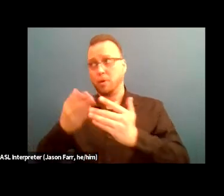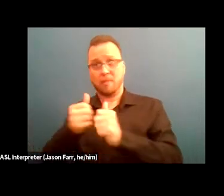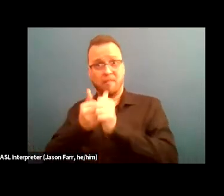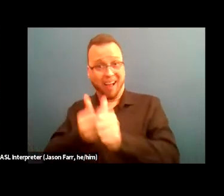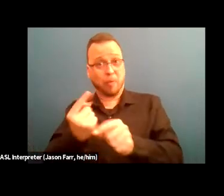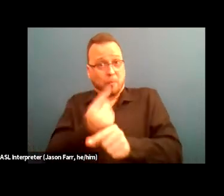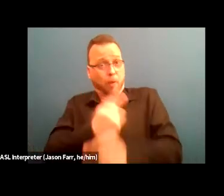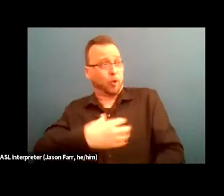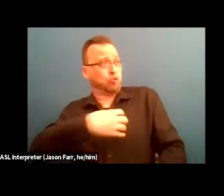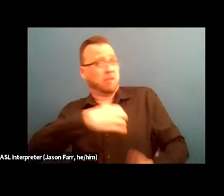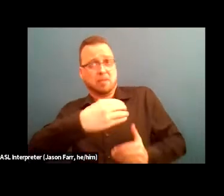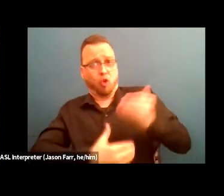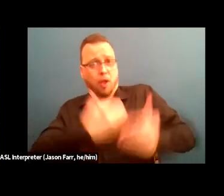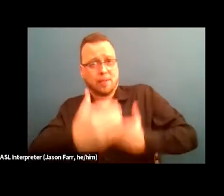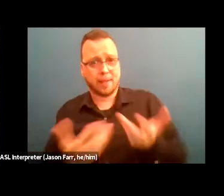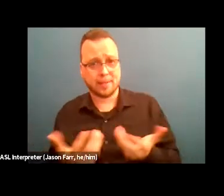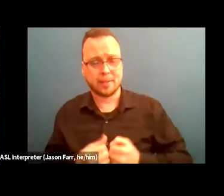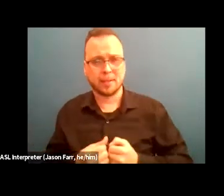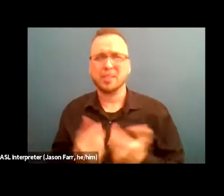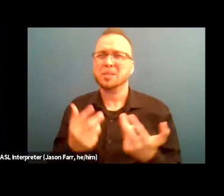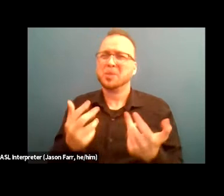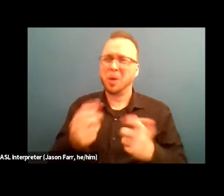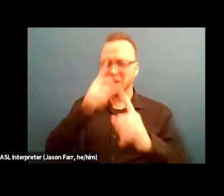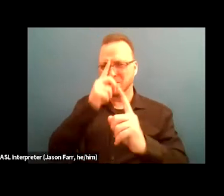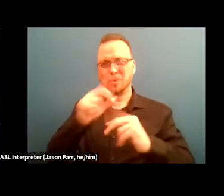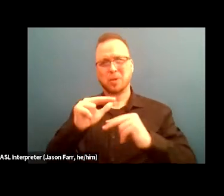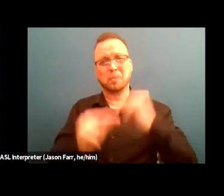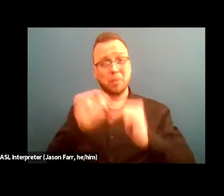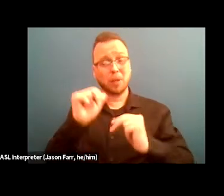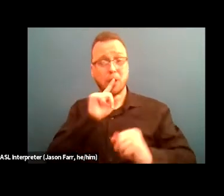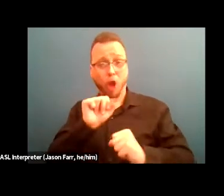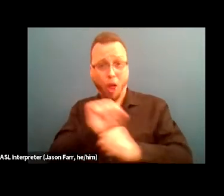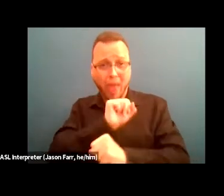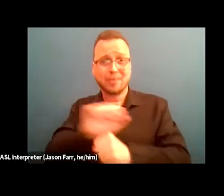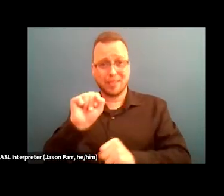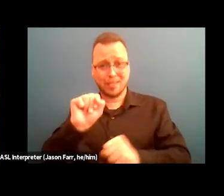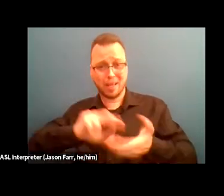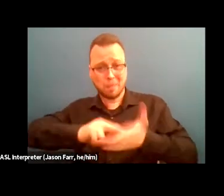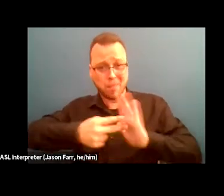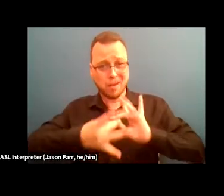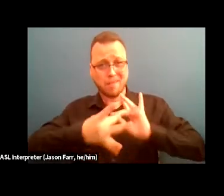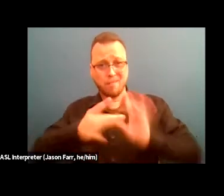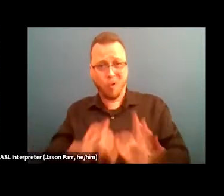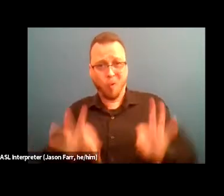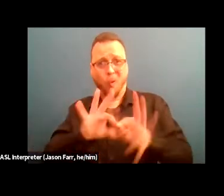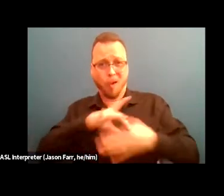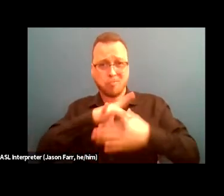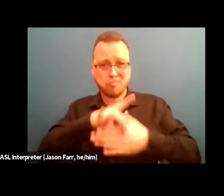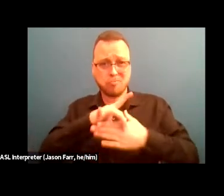And so to really begin the process of building authentic and meaningful collaborative relationships, the first step is to identify sustainable plans